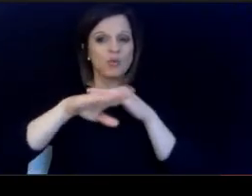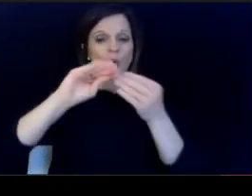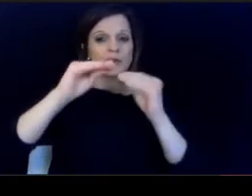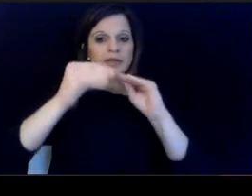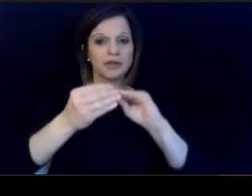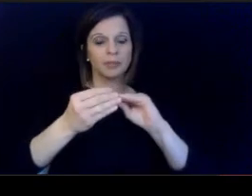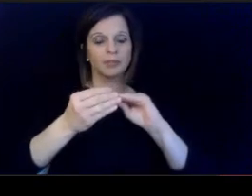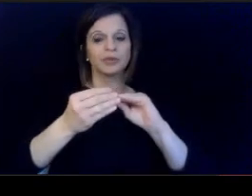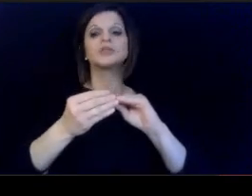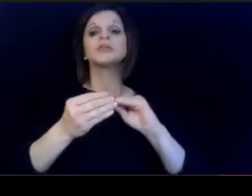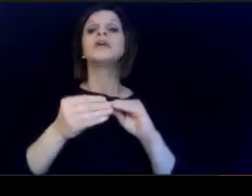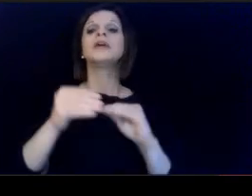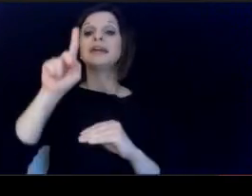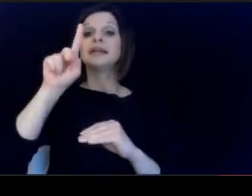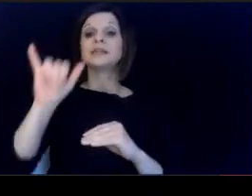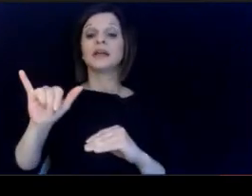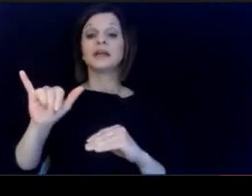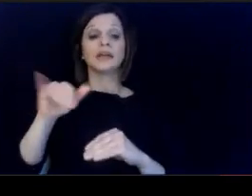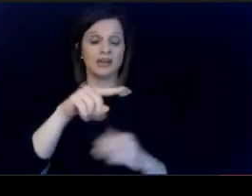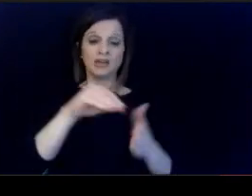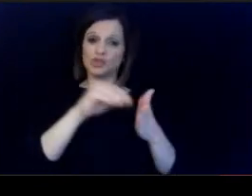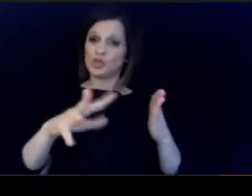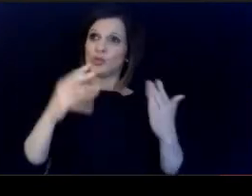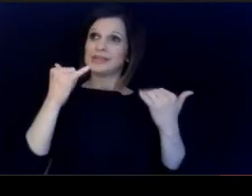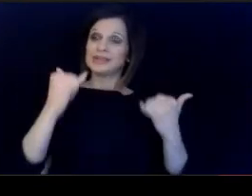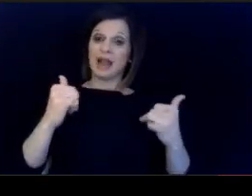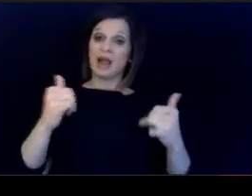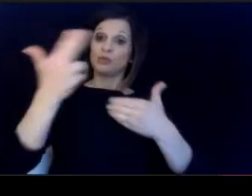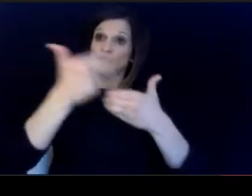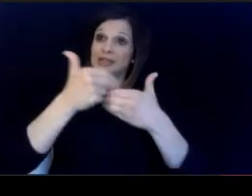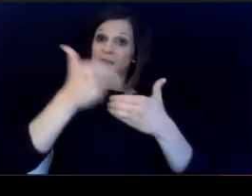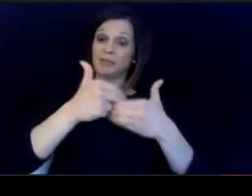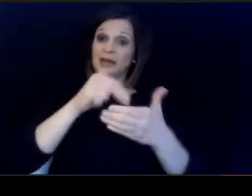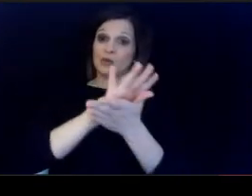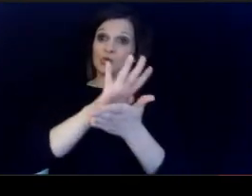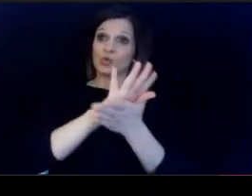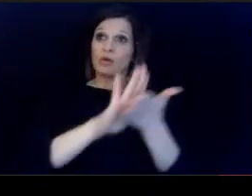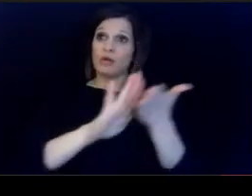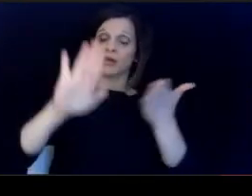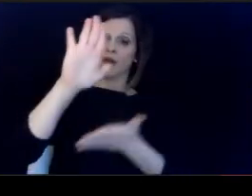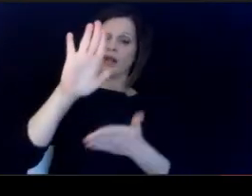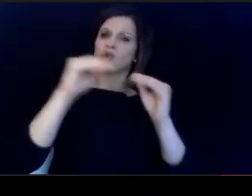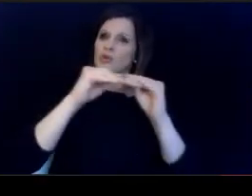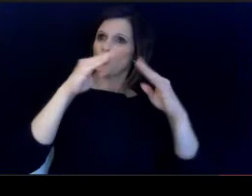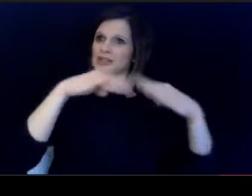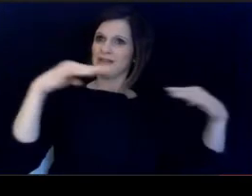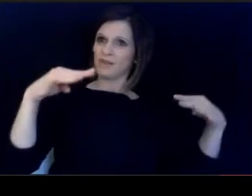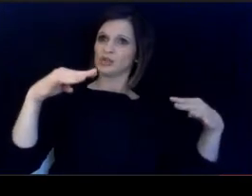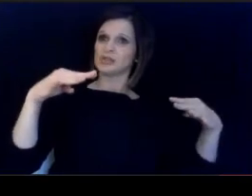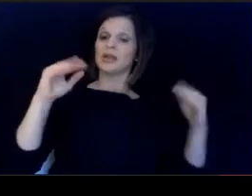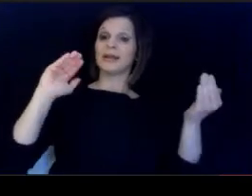learning pathway. As the students who participate are more. iverse group than the current general population. as a whole.